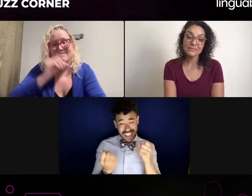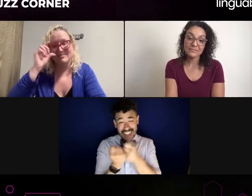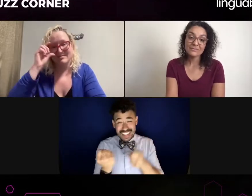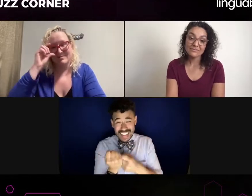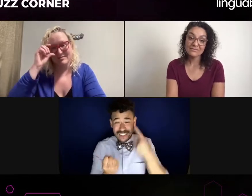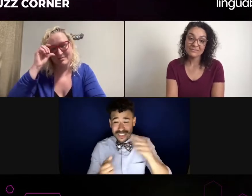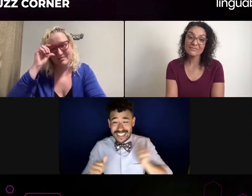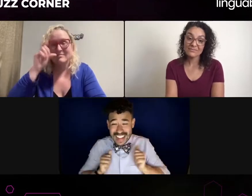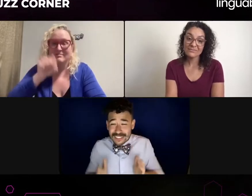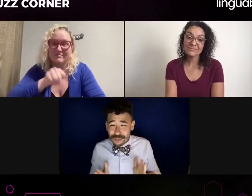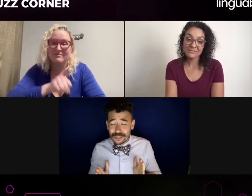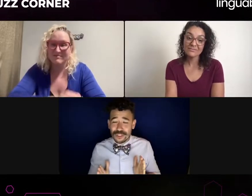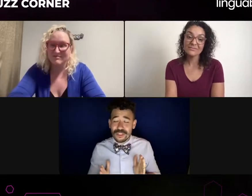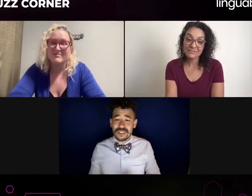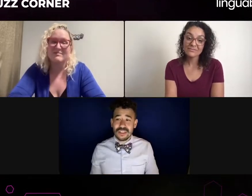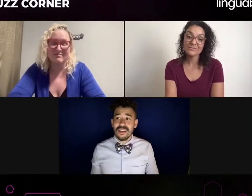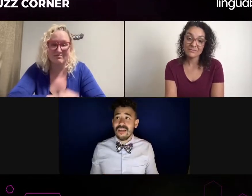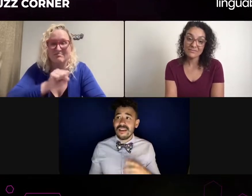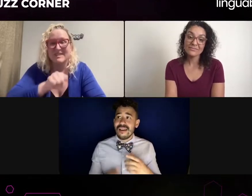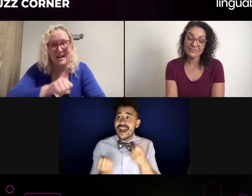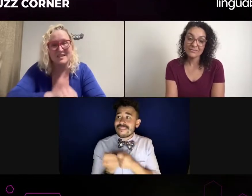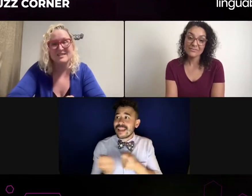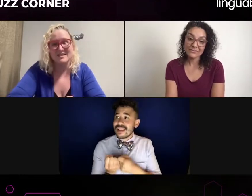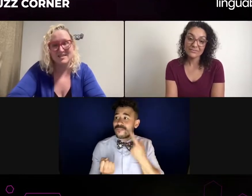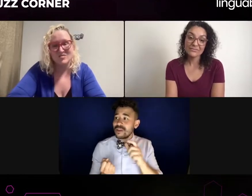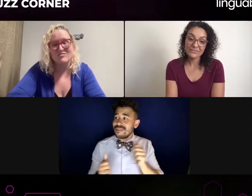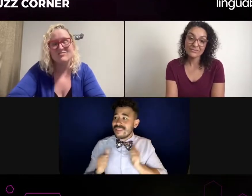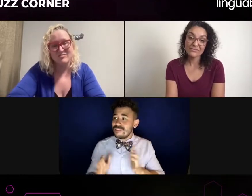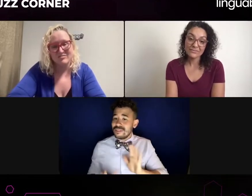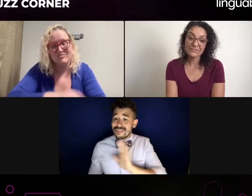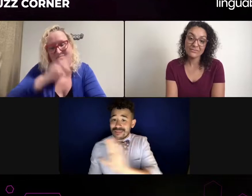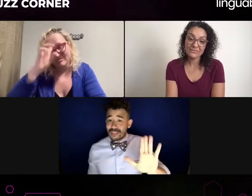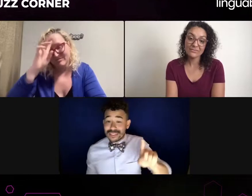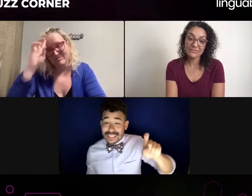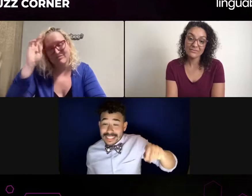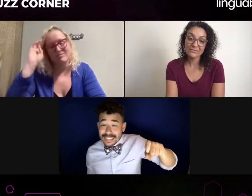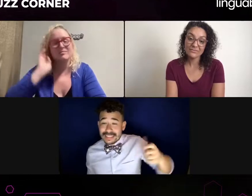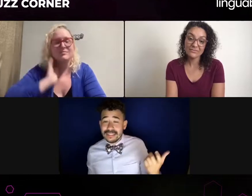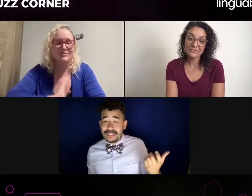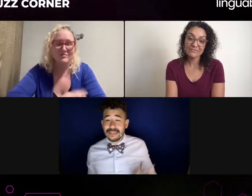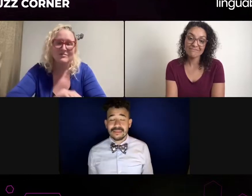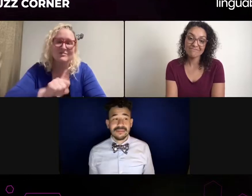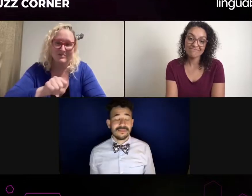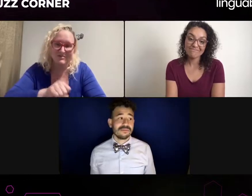You know, so That's why I make such a point to hire a DSL, because